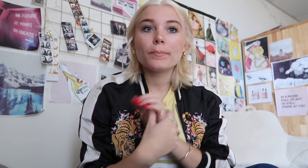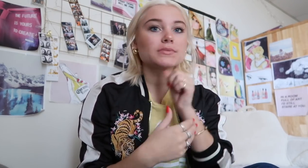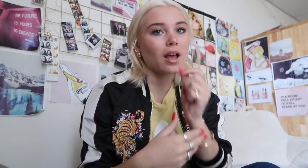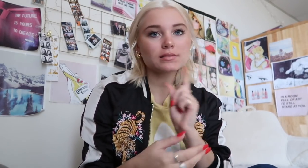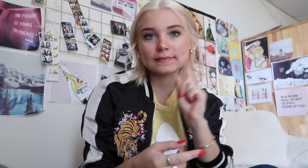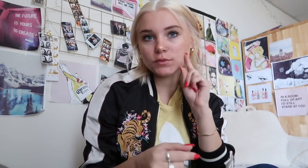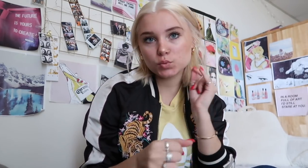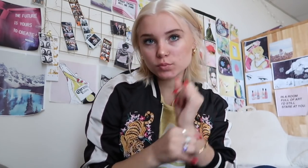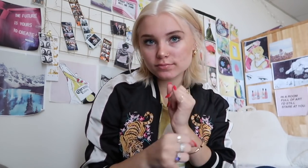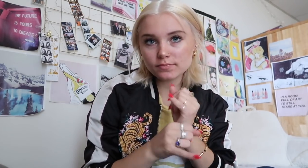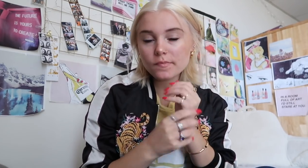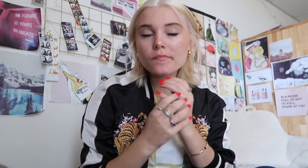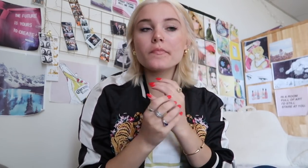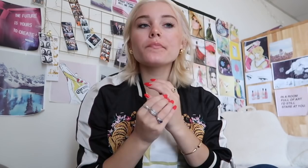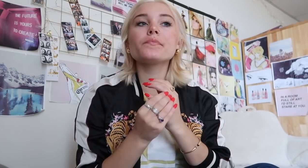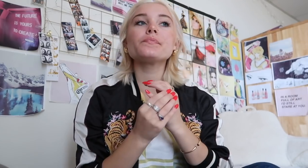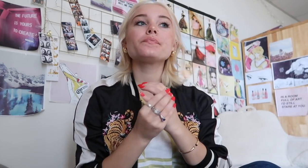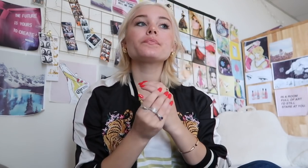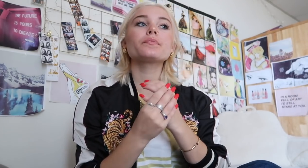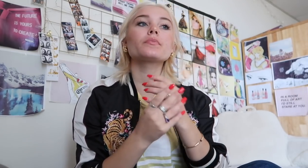I did not graduate from deaf institute